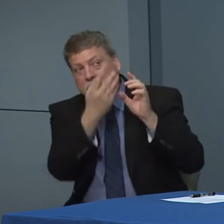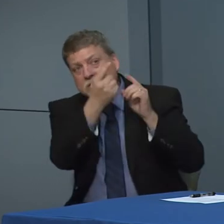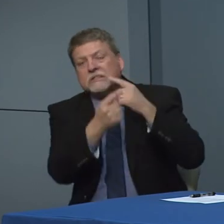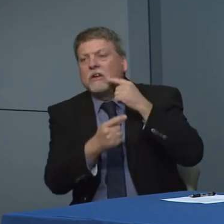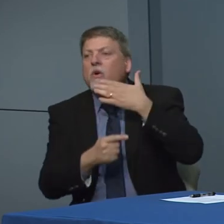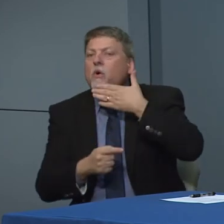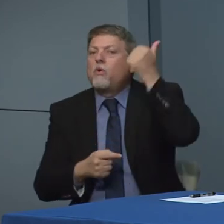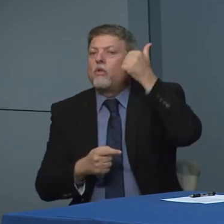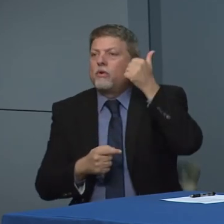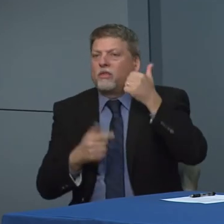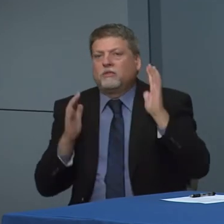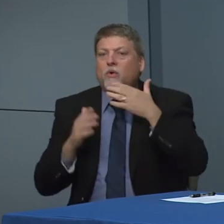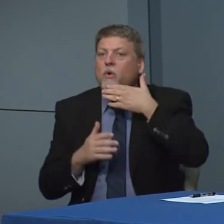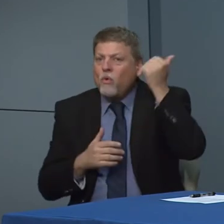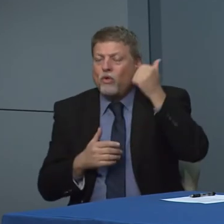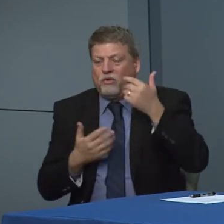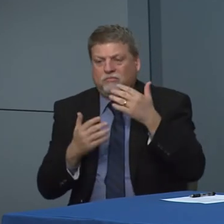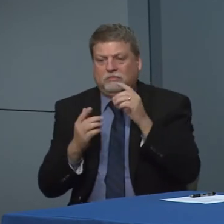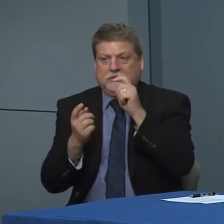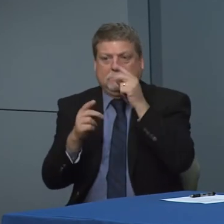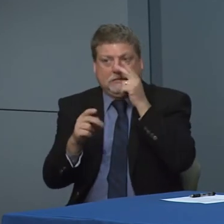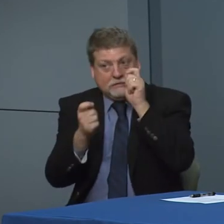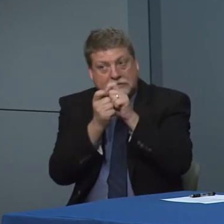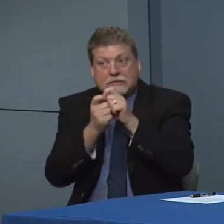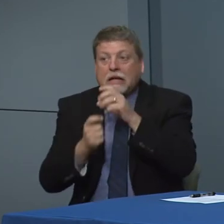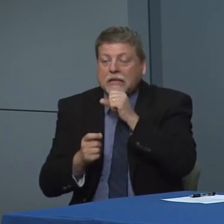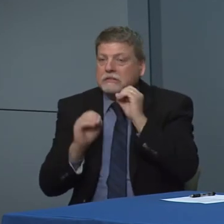So we look at some of the data from South Korea. And you